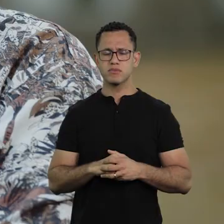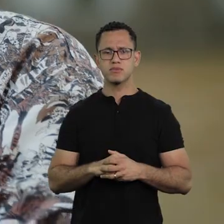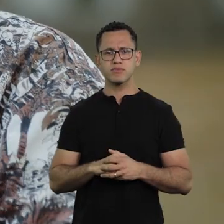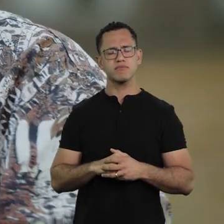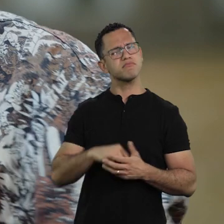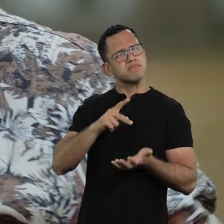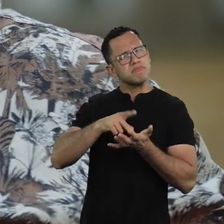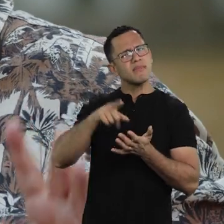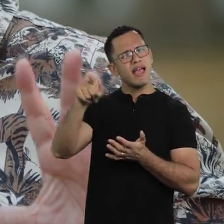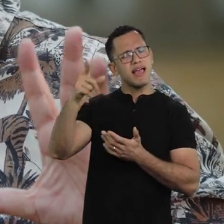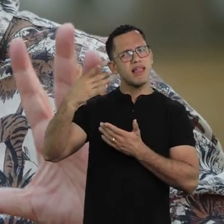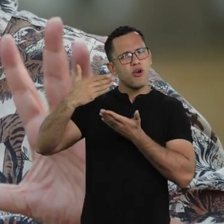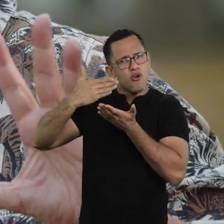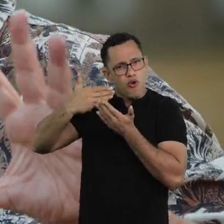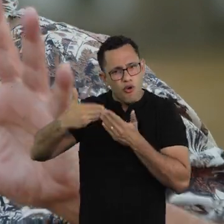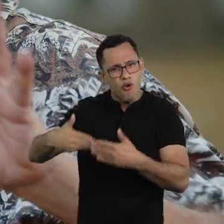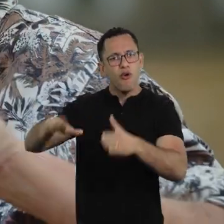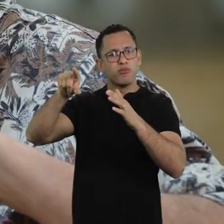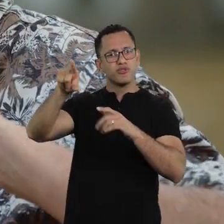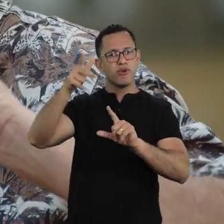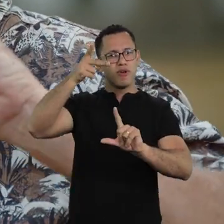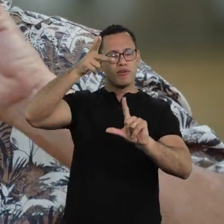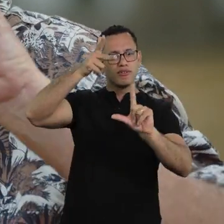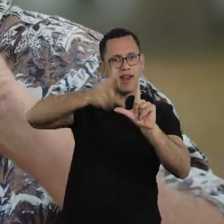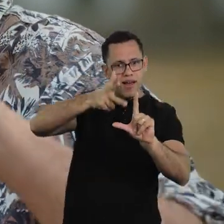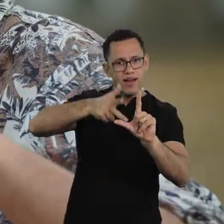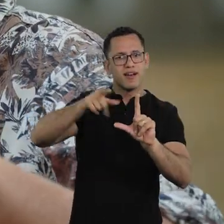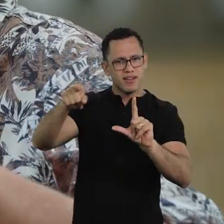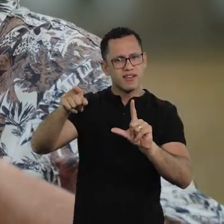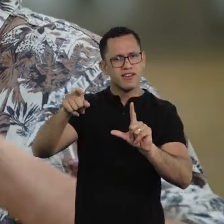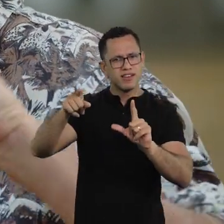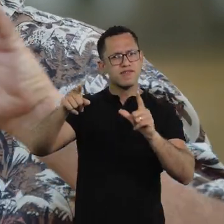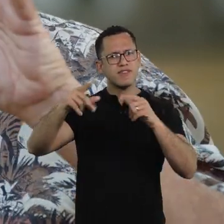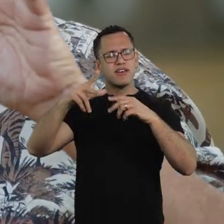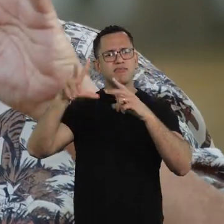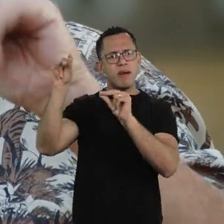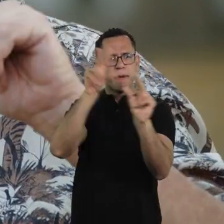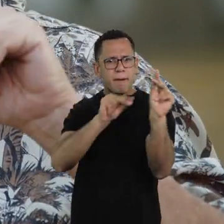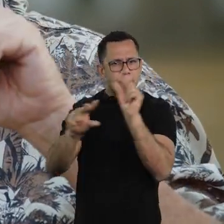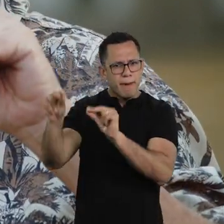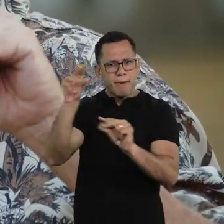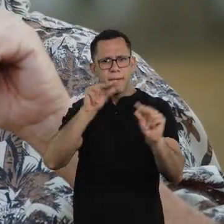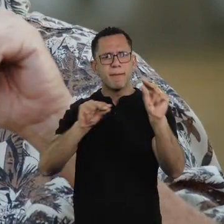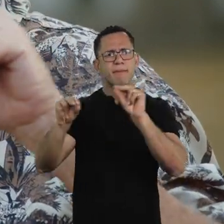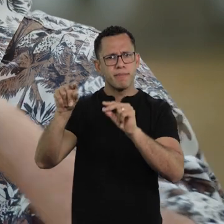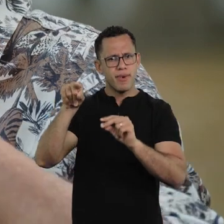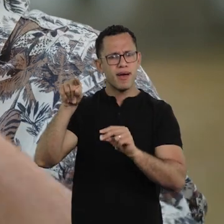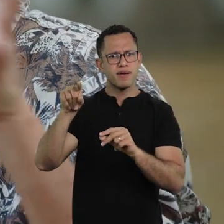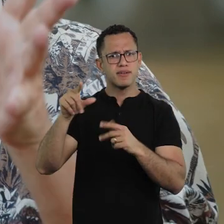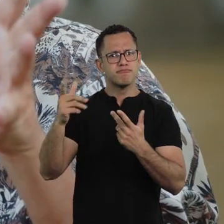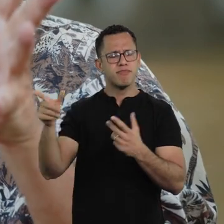She paved the way for live streaming events, with conversations, and I think in regular times,